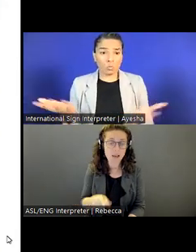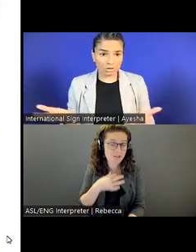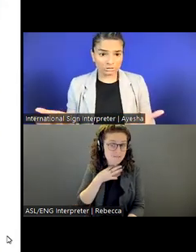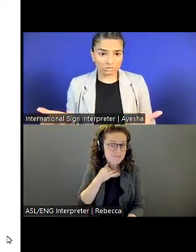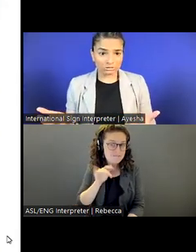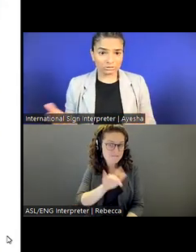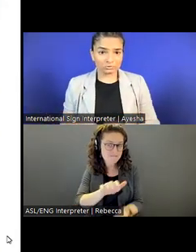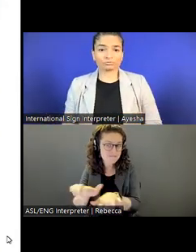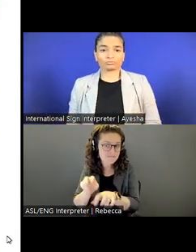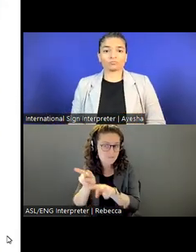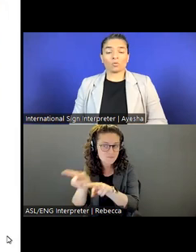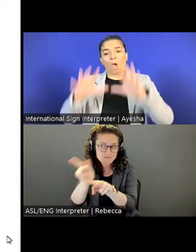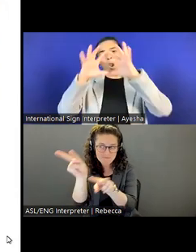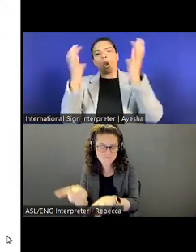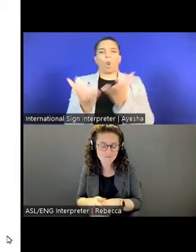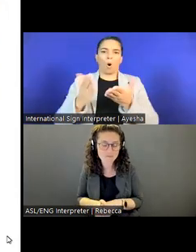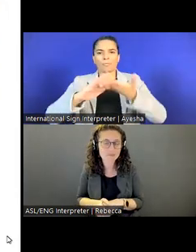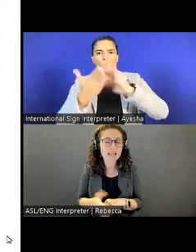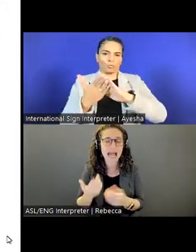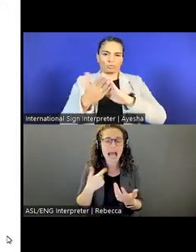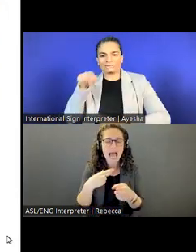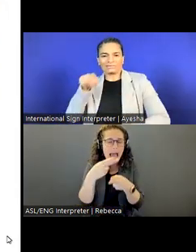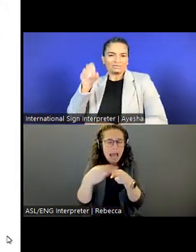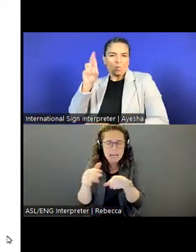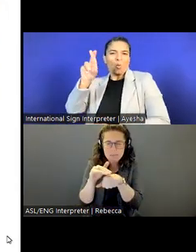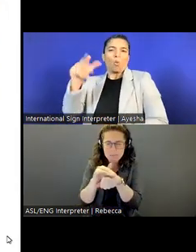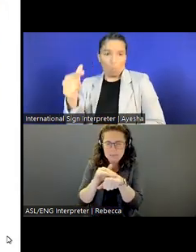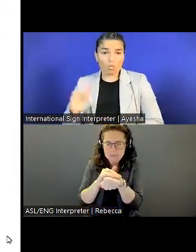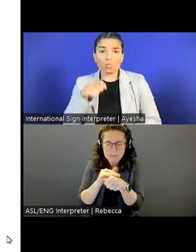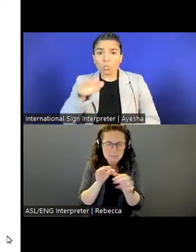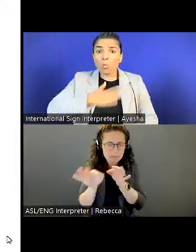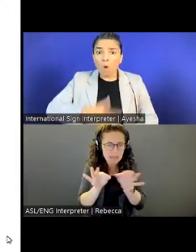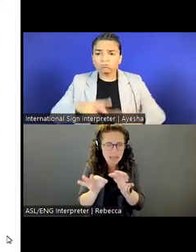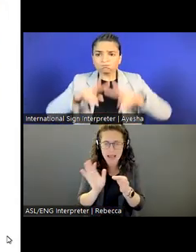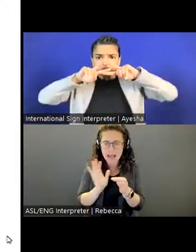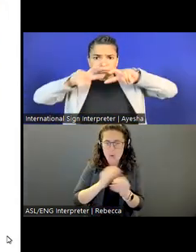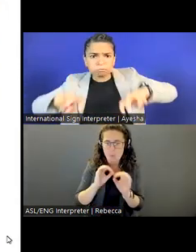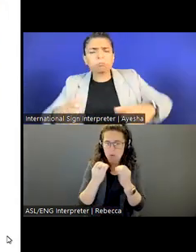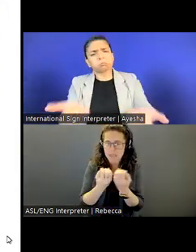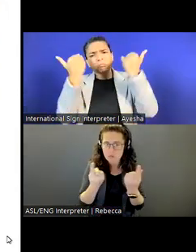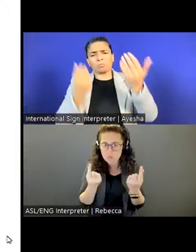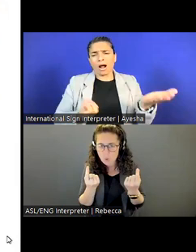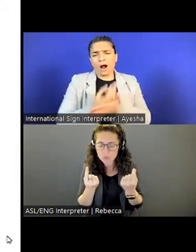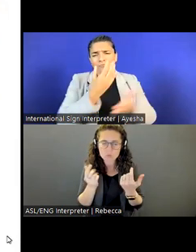Generally, I wanted to give an overview of our mission, our values, and our vision, as